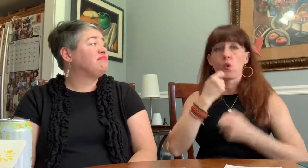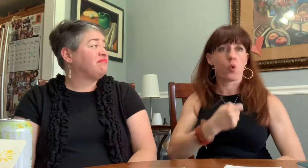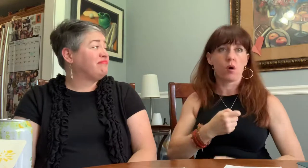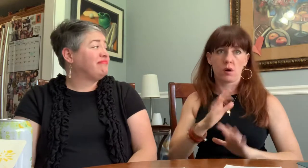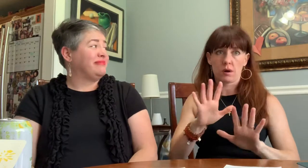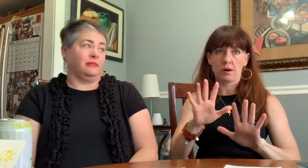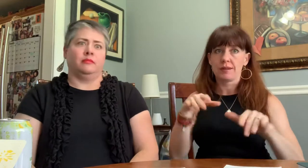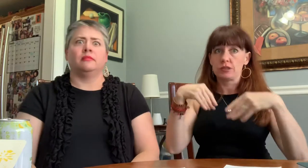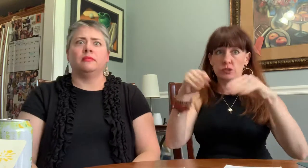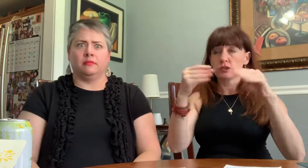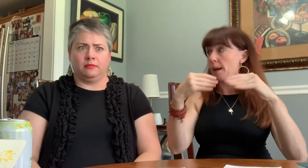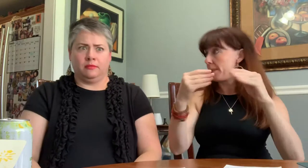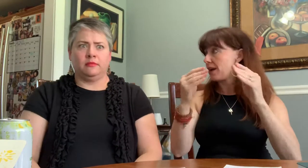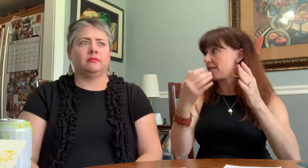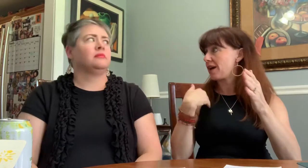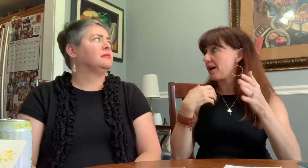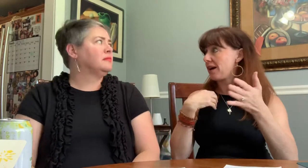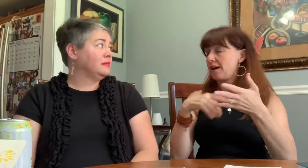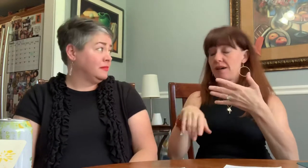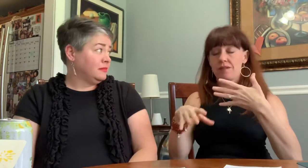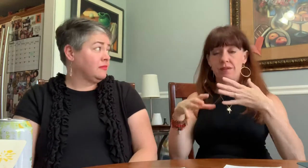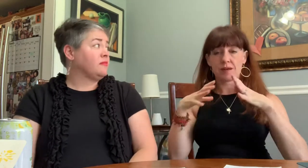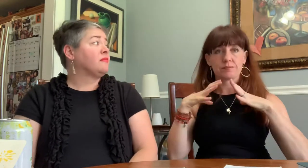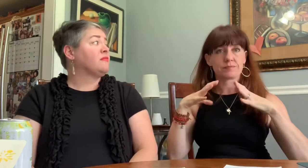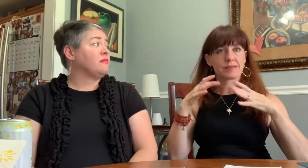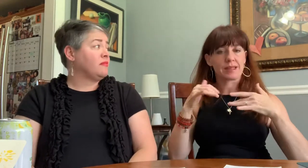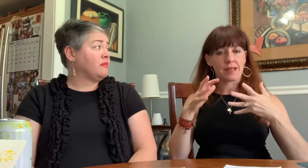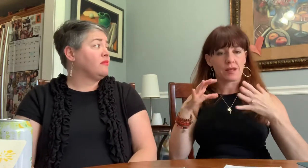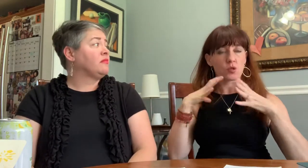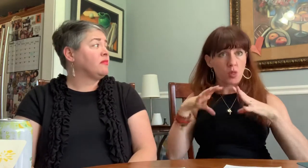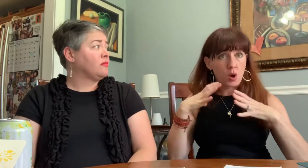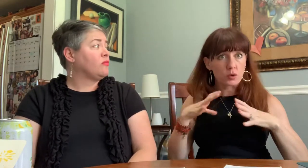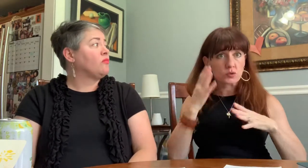It's so cool, especially the shop.